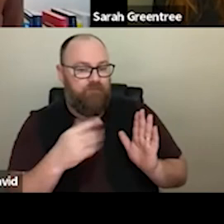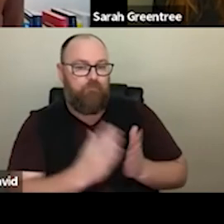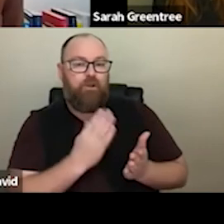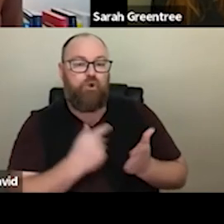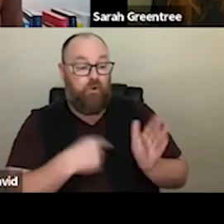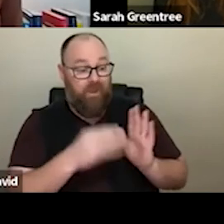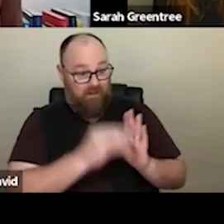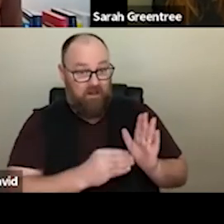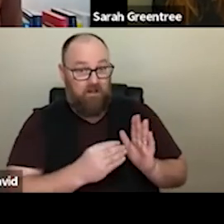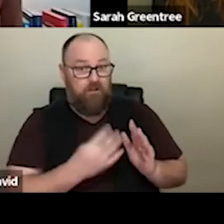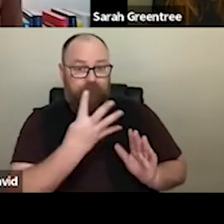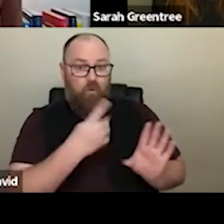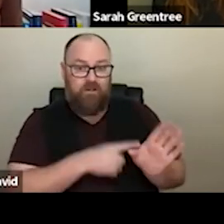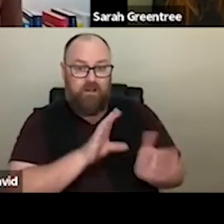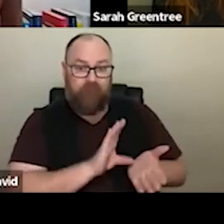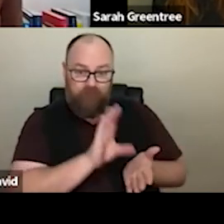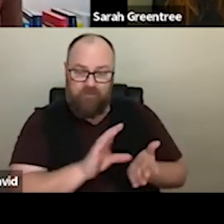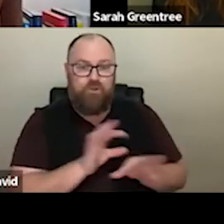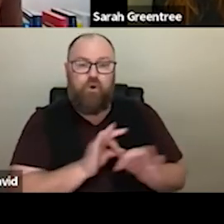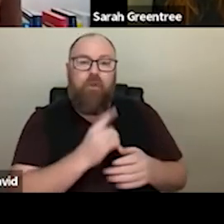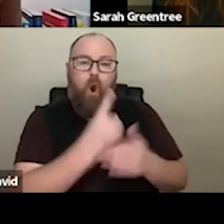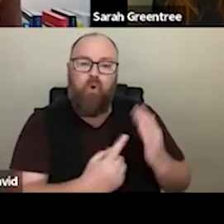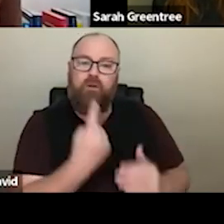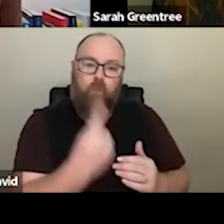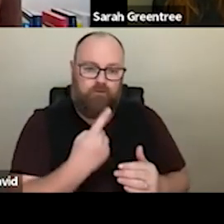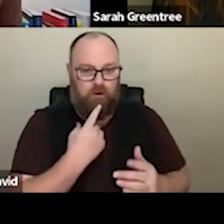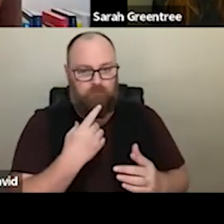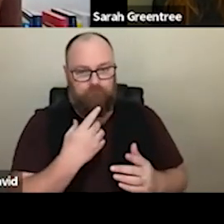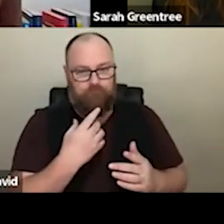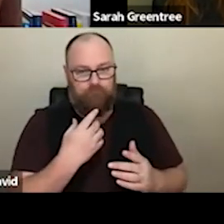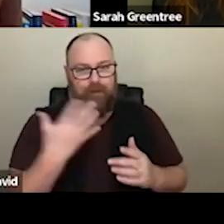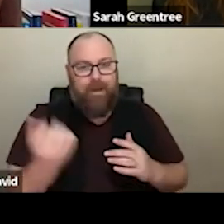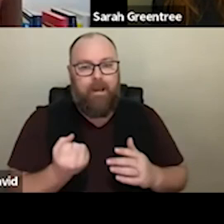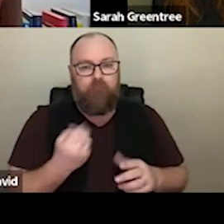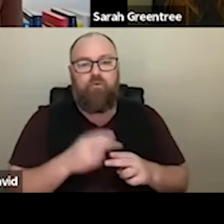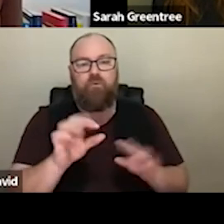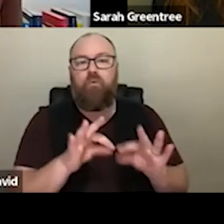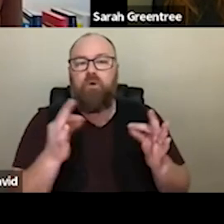the organisation. ANDY DONOVAN: Thank you Sarah.